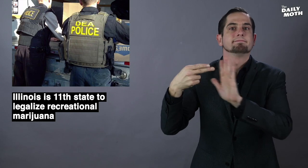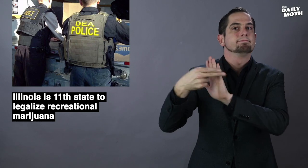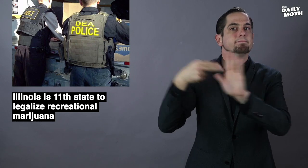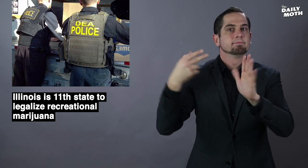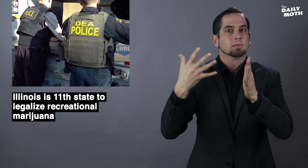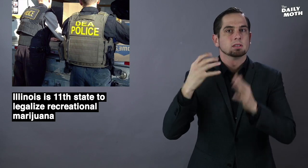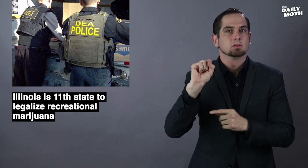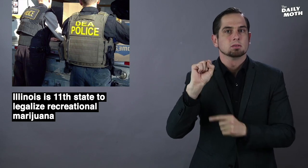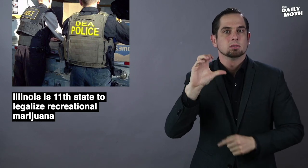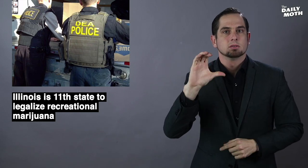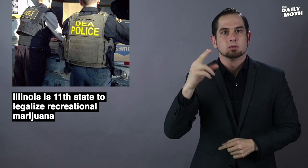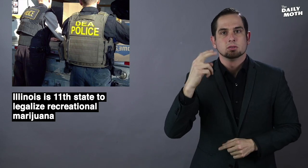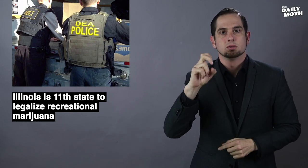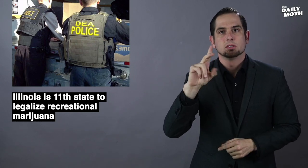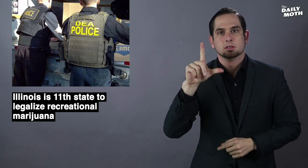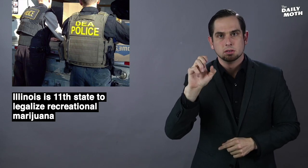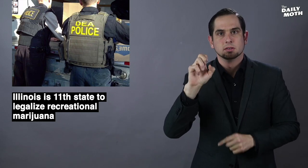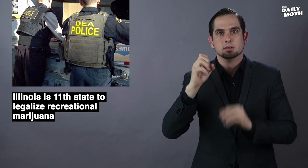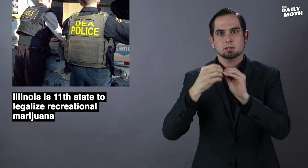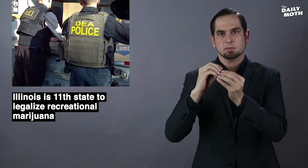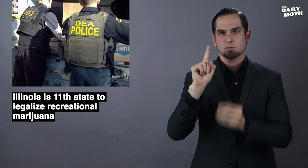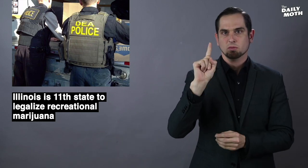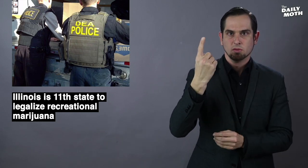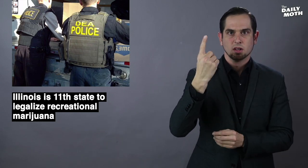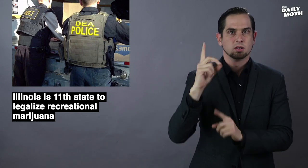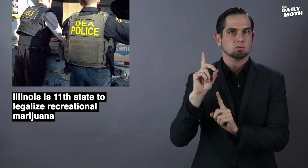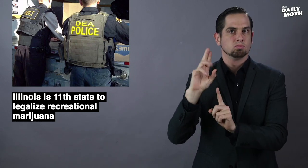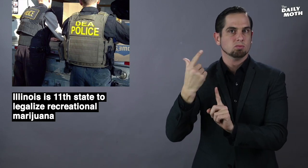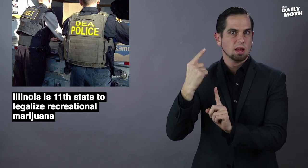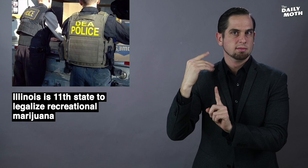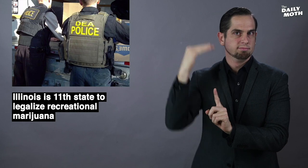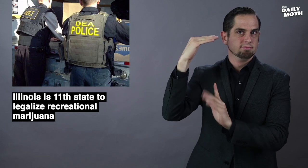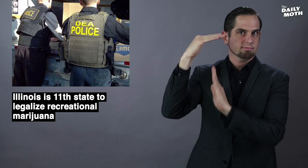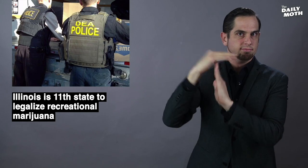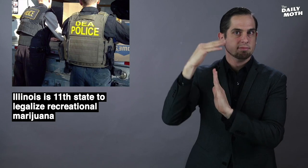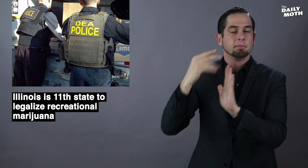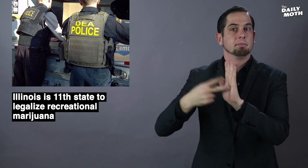is classified as a "Schedule 1" drug,